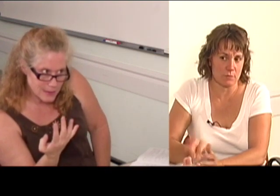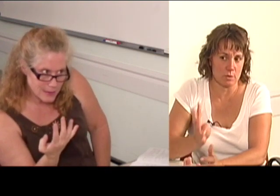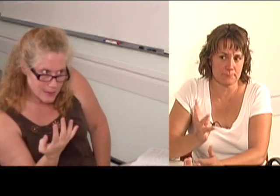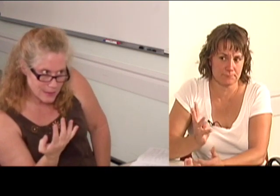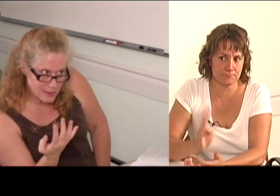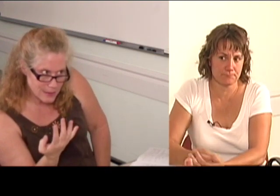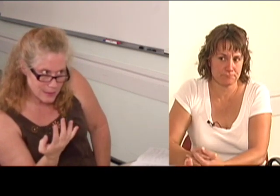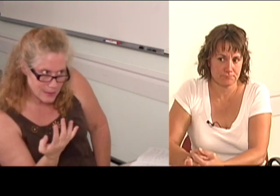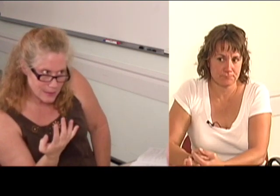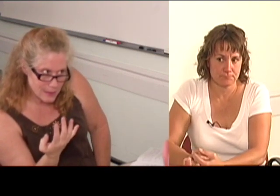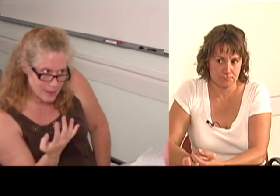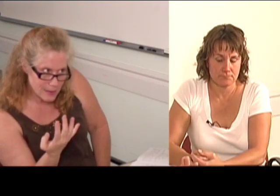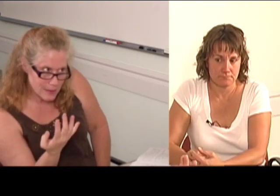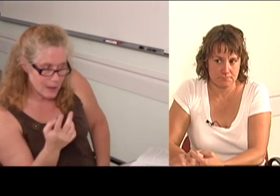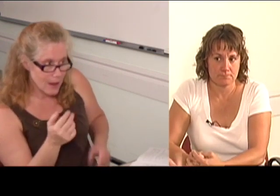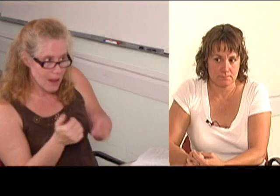Type 4.